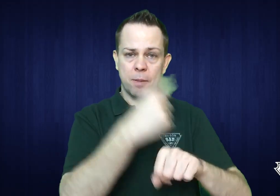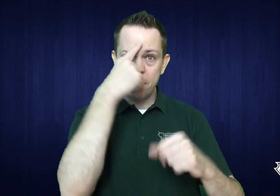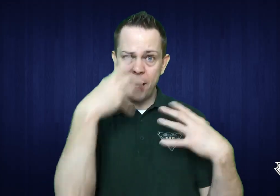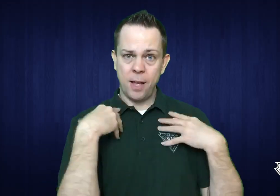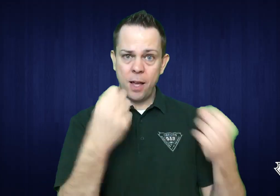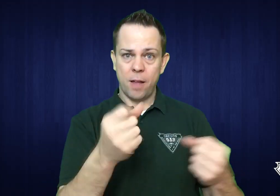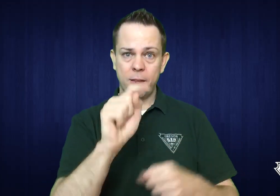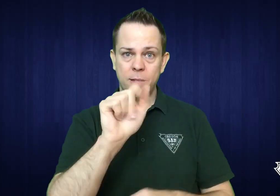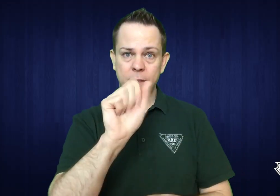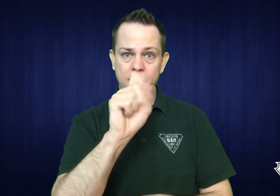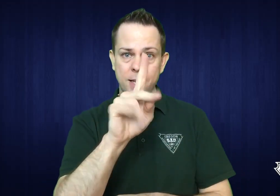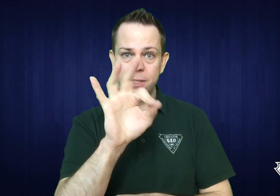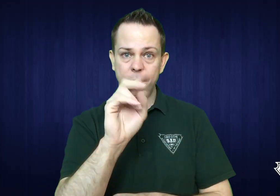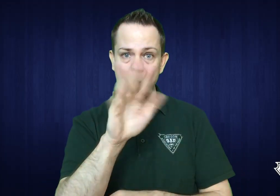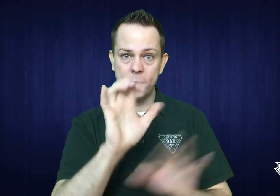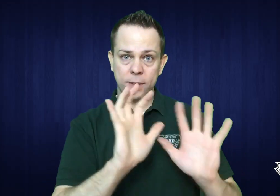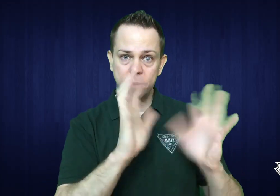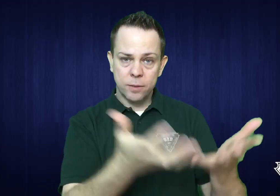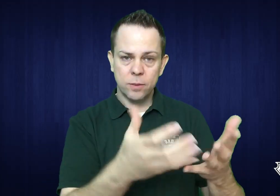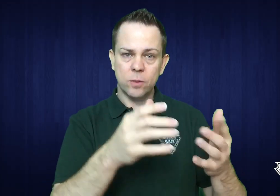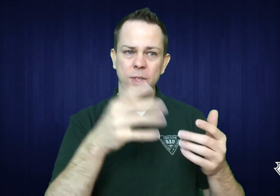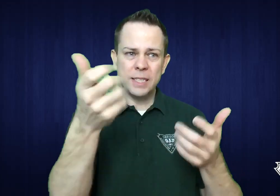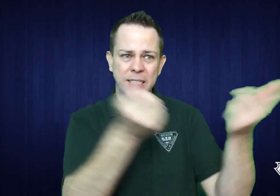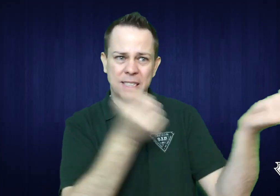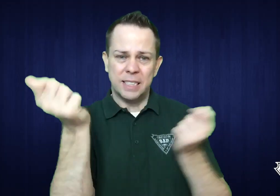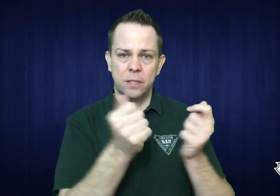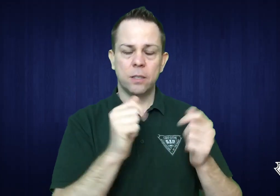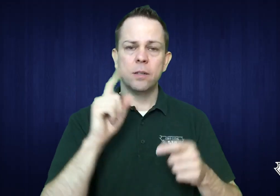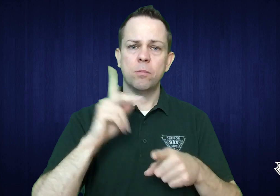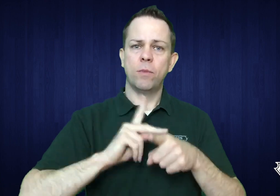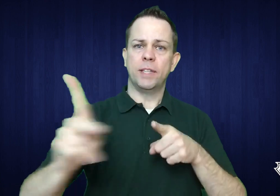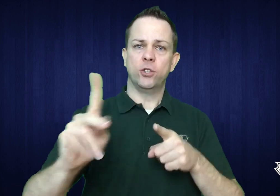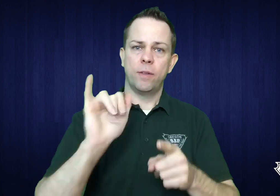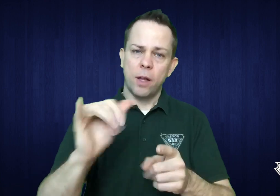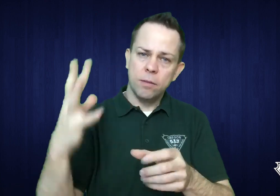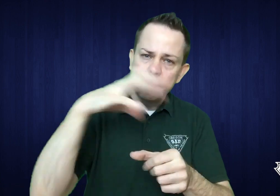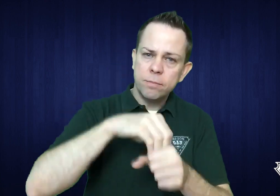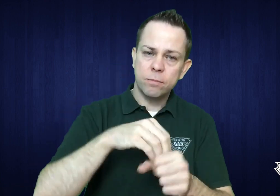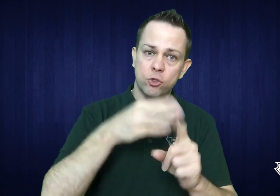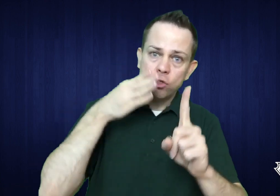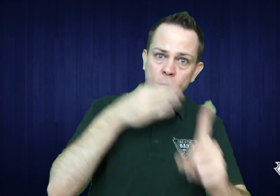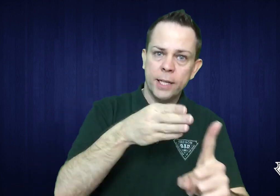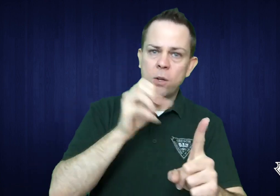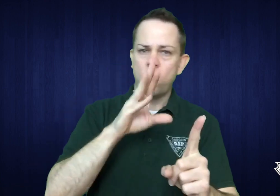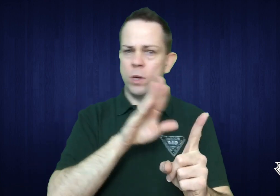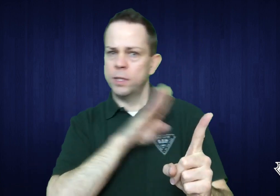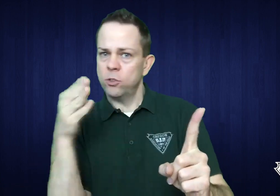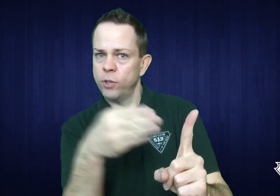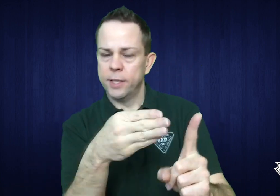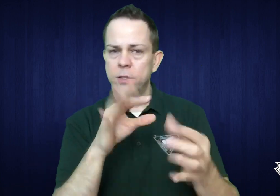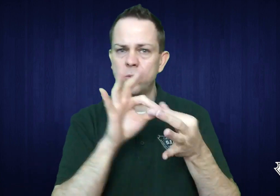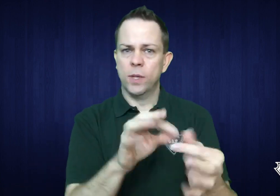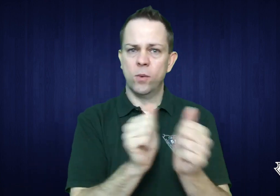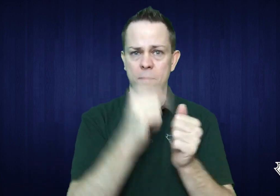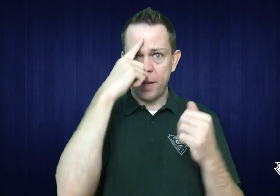to meet those needs. OAD has set up a health task force to bring together professionals who are involved either directly or indirectly